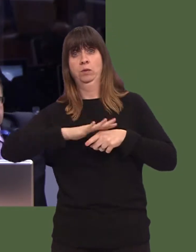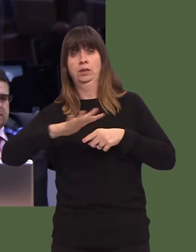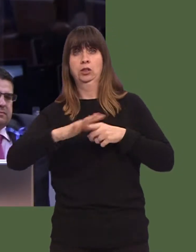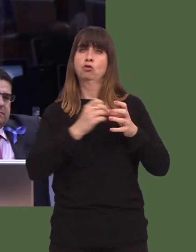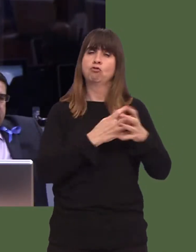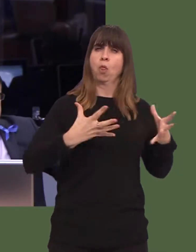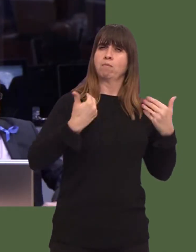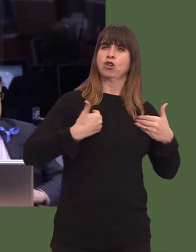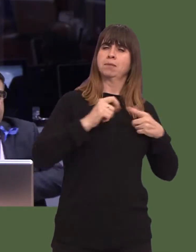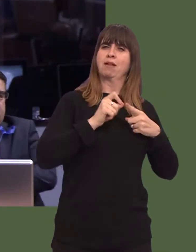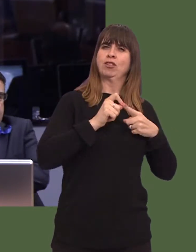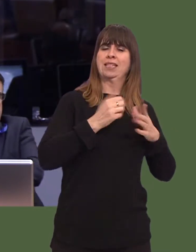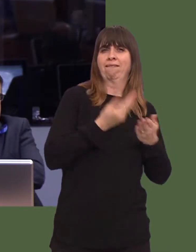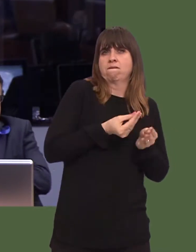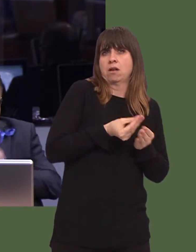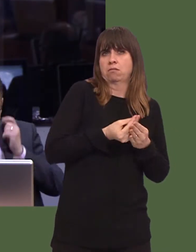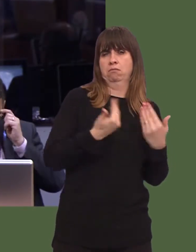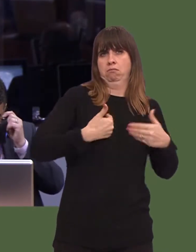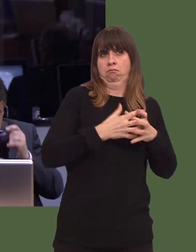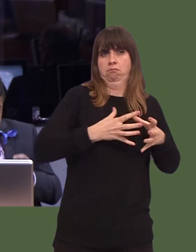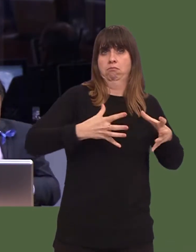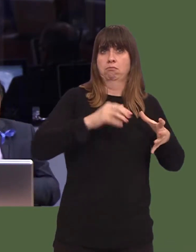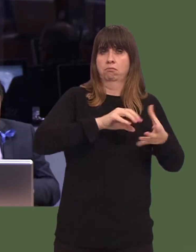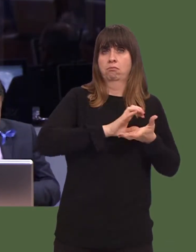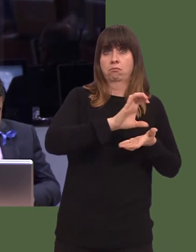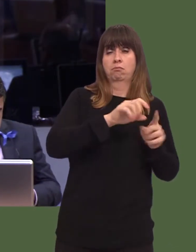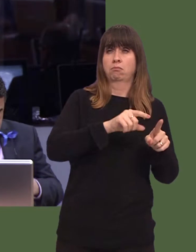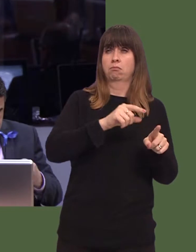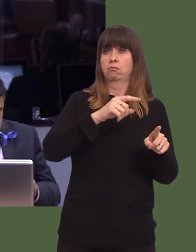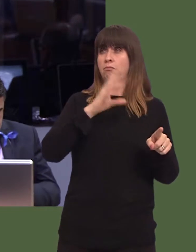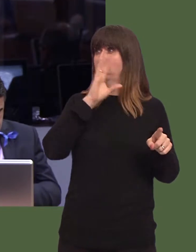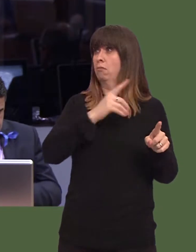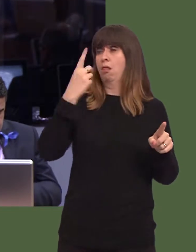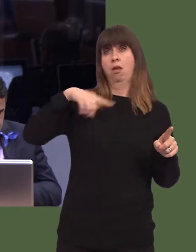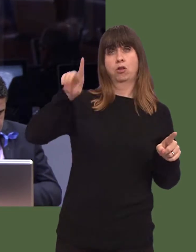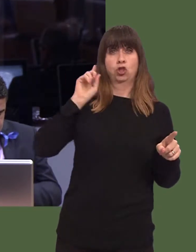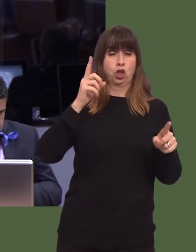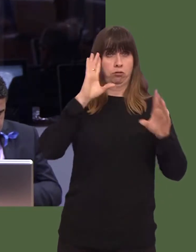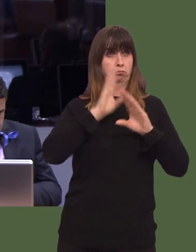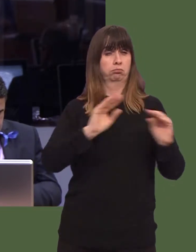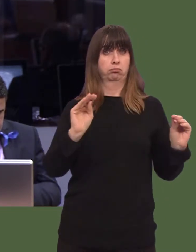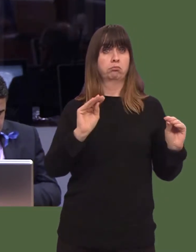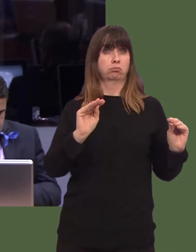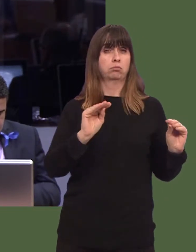It was announced on 17 September last year and the deadline for the large applications